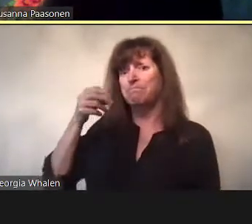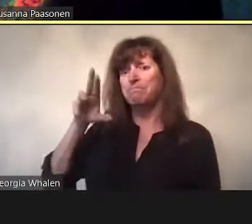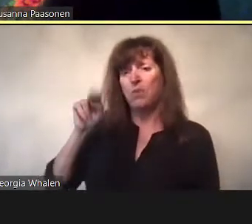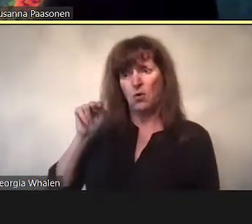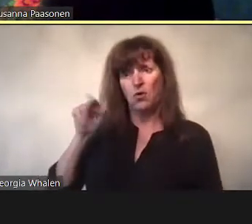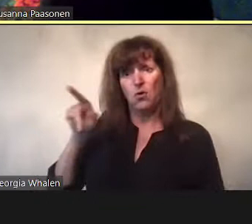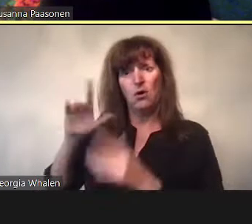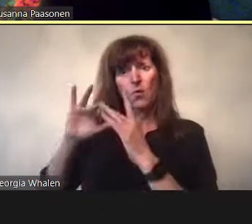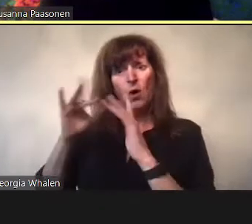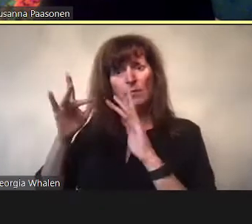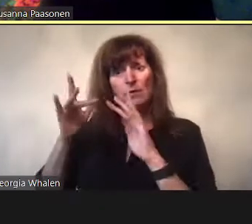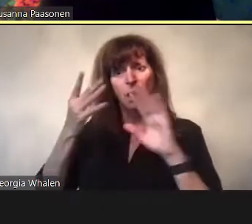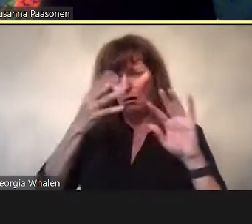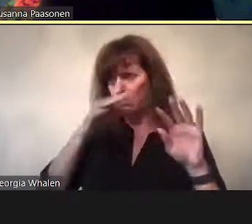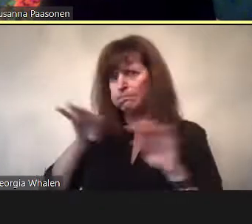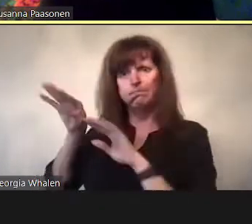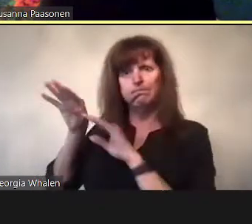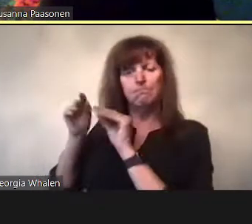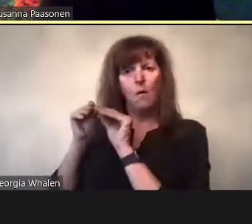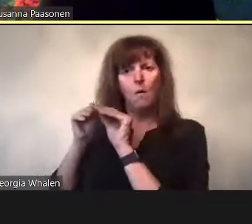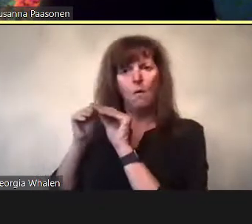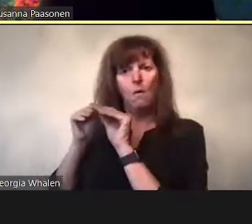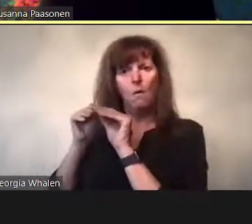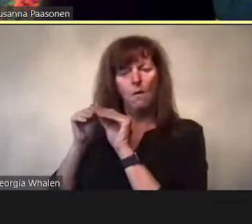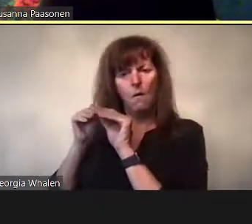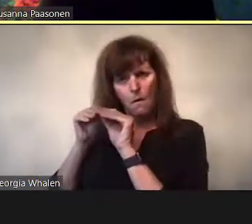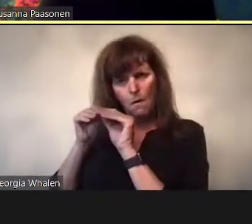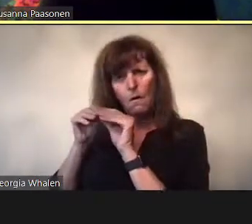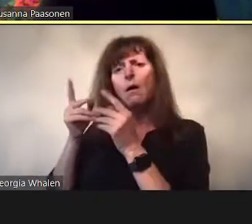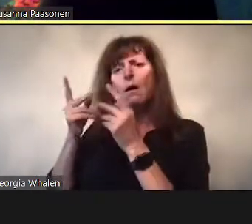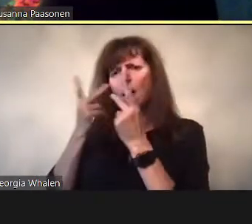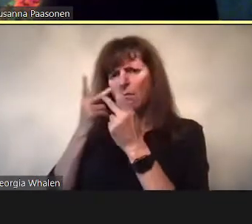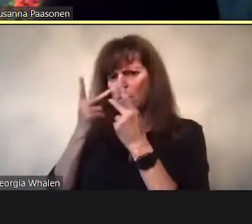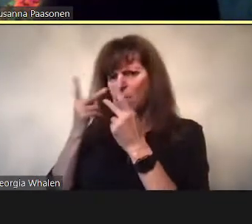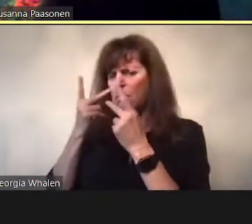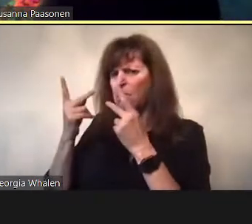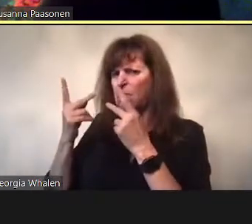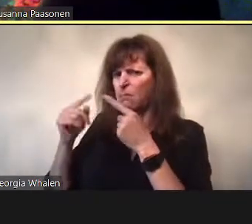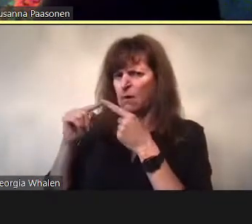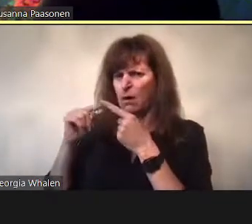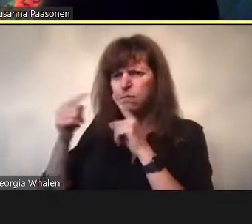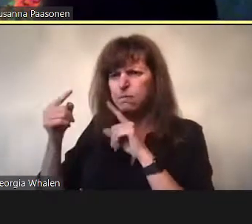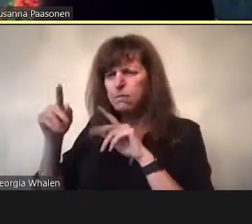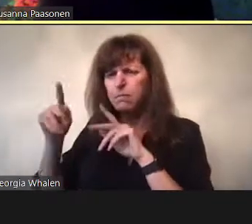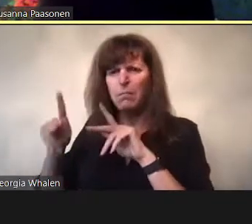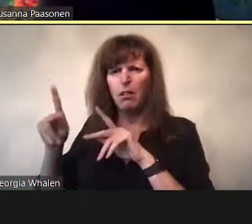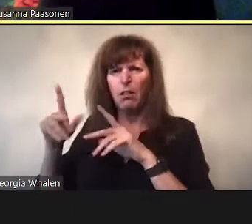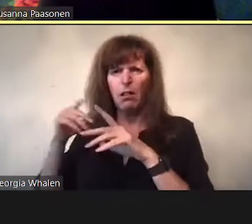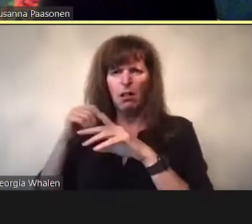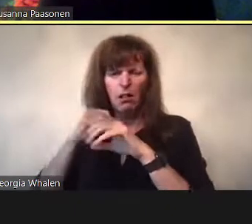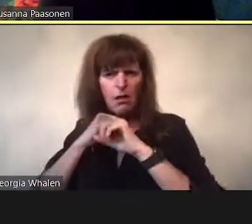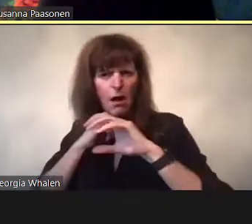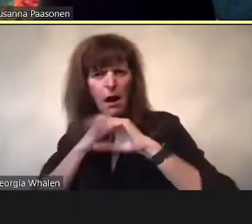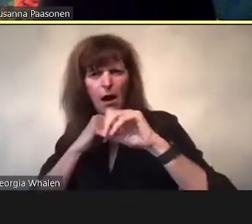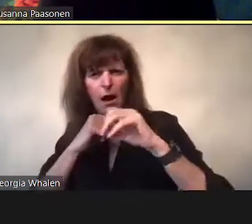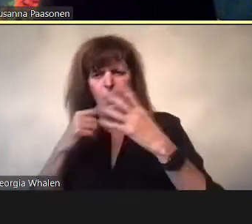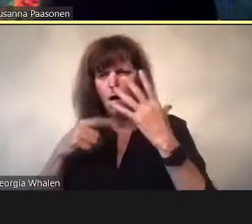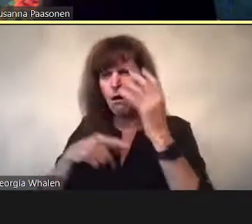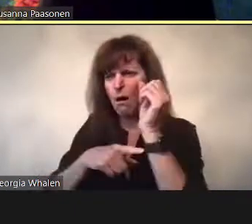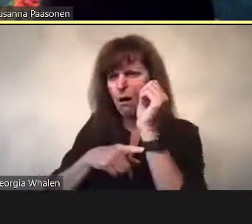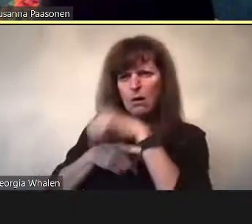I would argue.